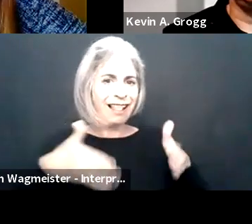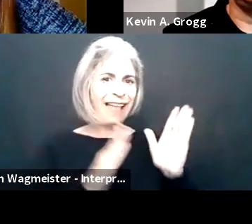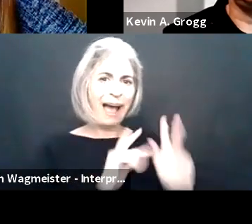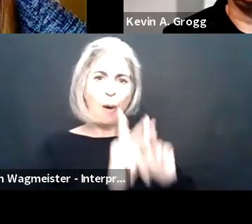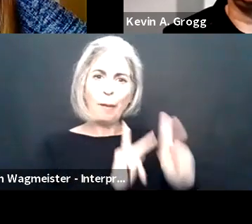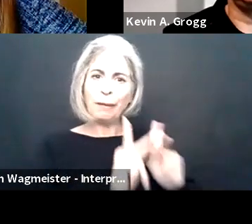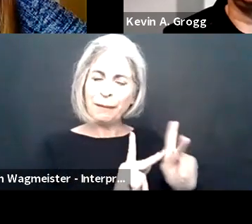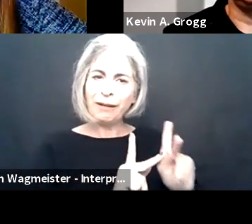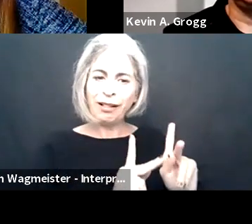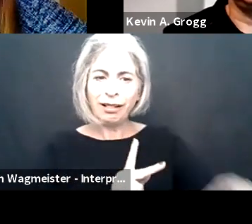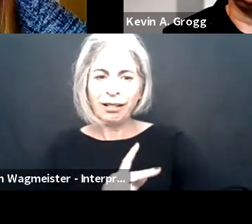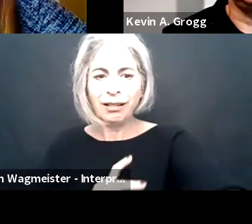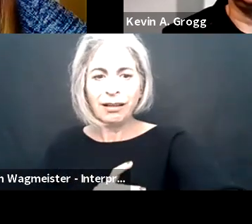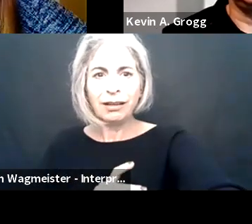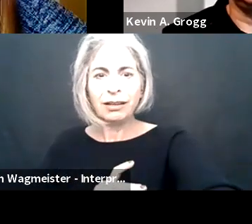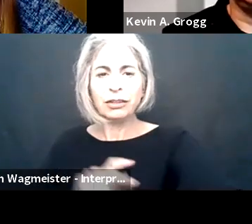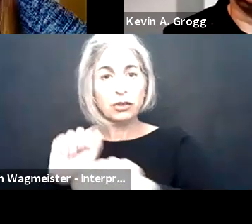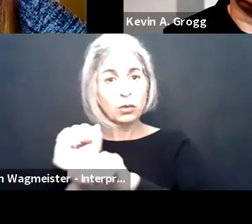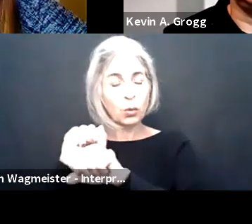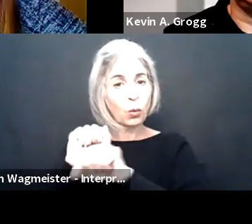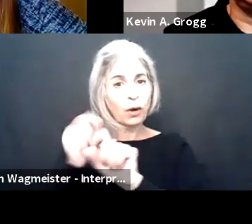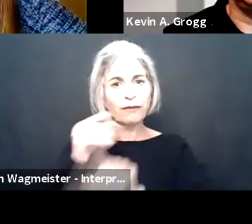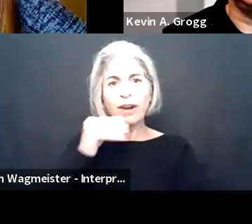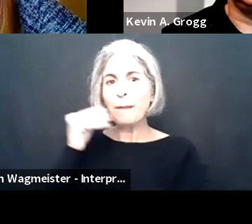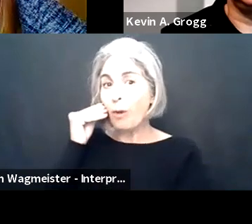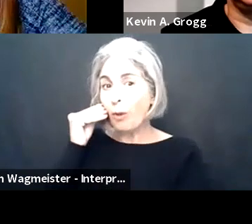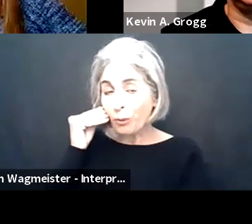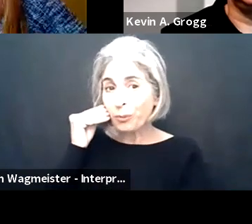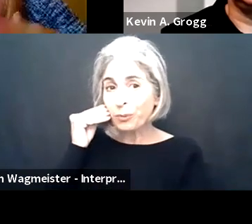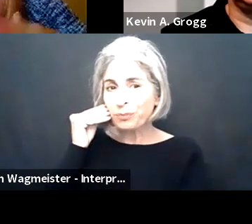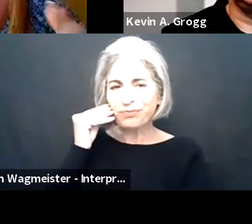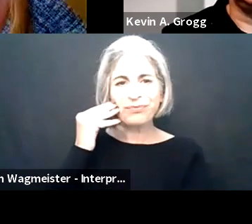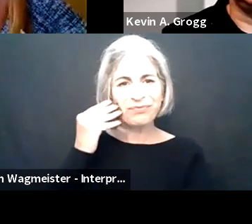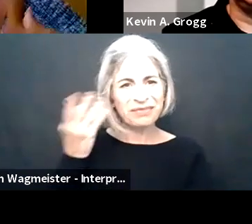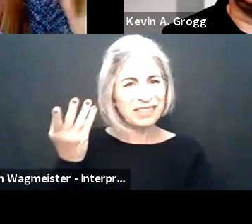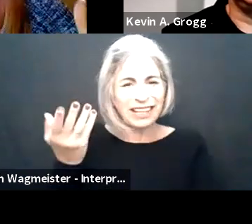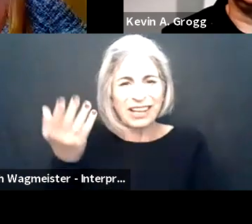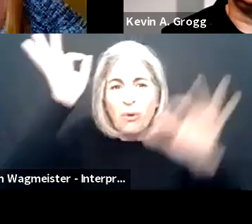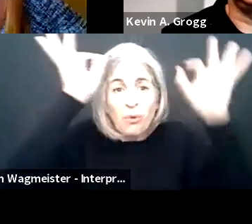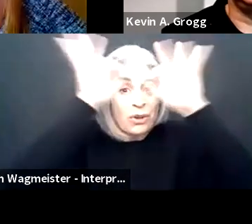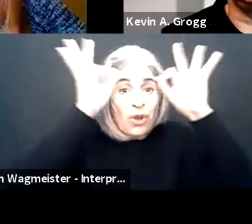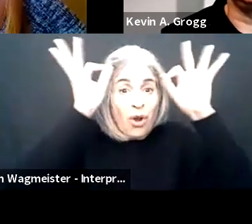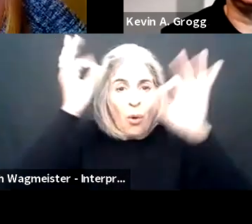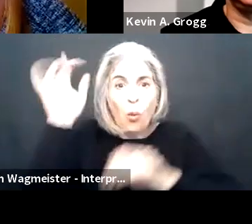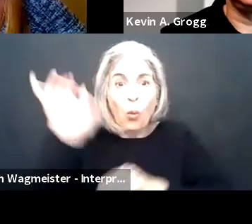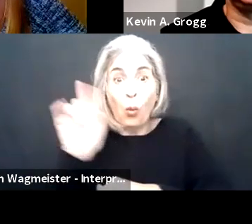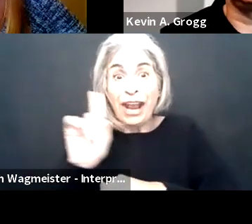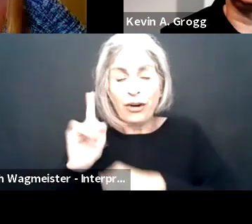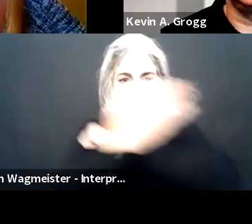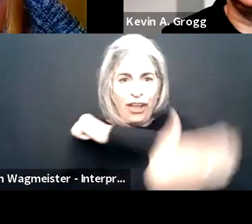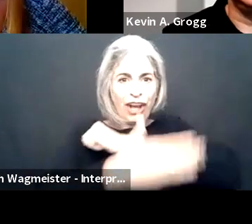playing field for people. It's allowed folks to, you know, work from home and knowing -- you know, we